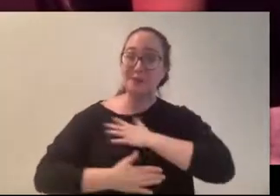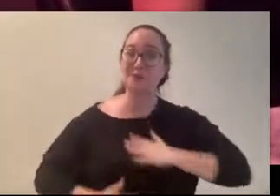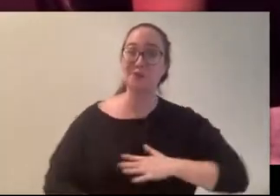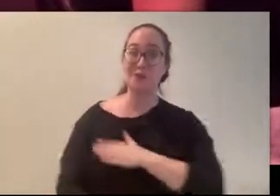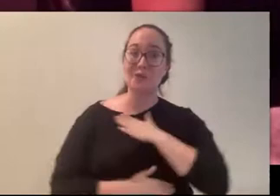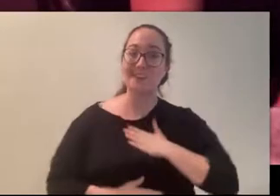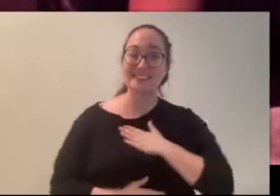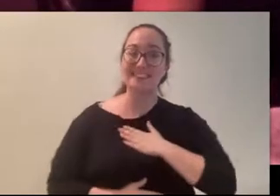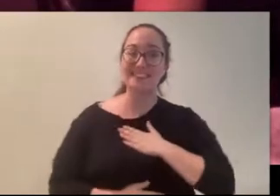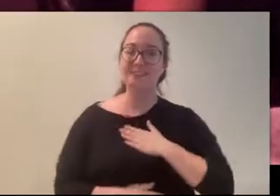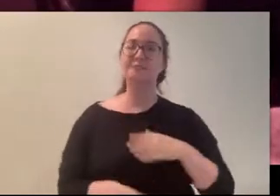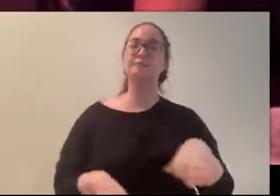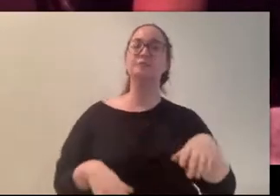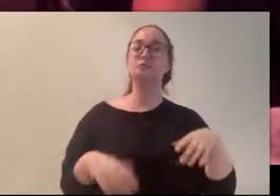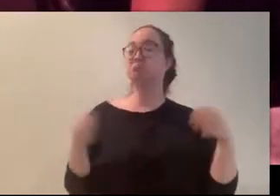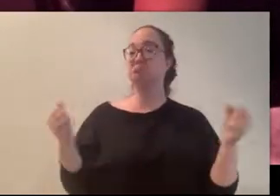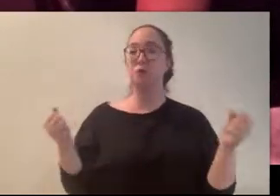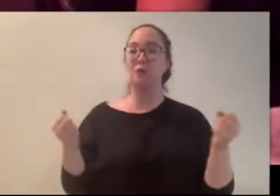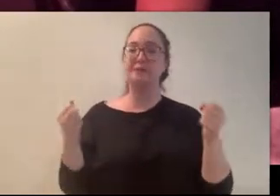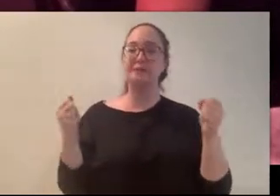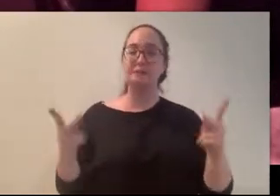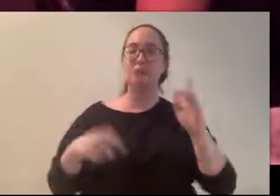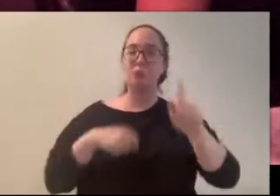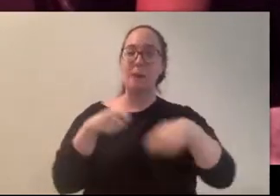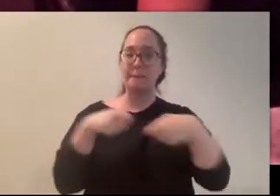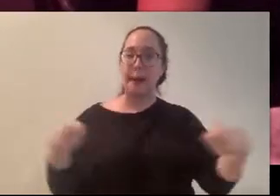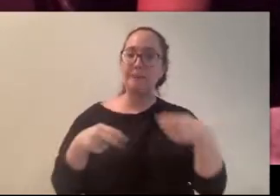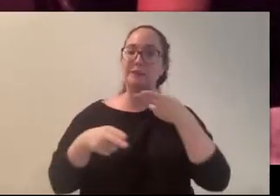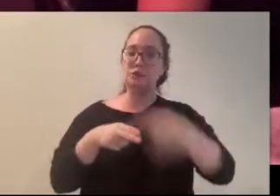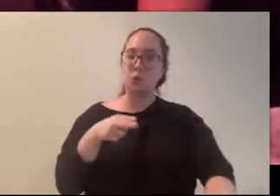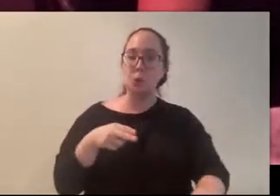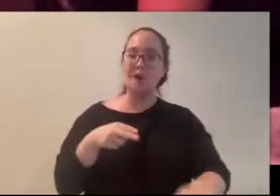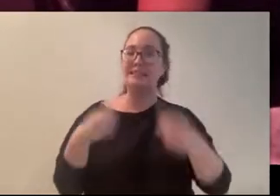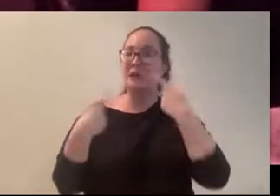make sure we keep everything short and sweet, two announcements um.. (Carly) By the way! Let me give